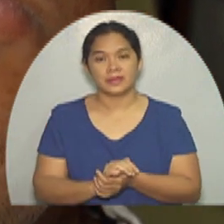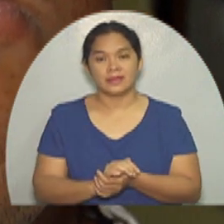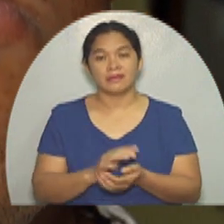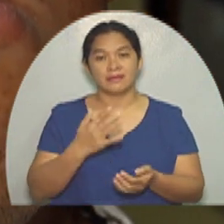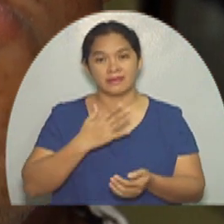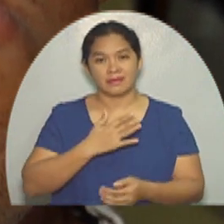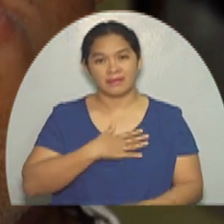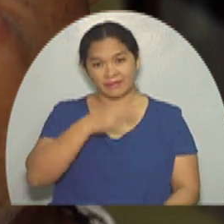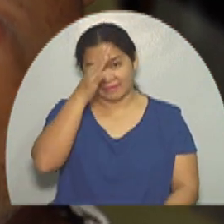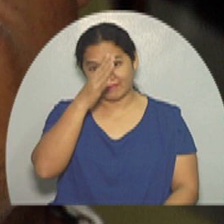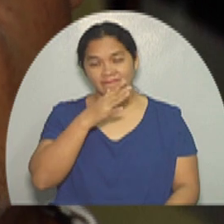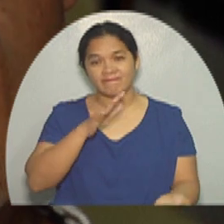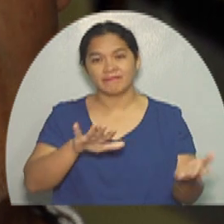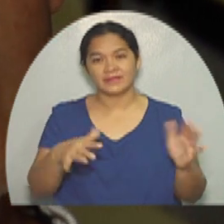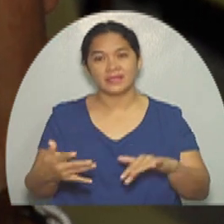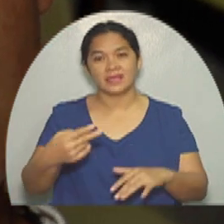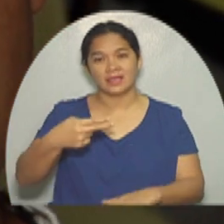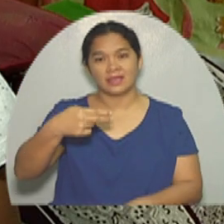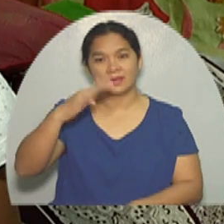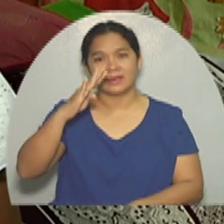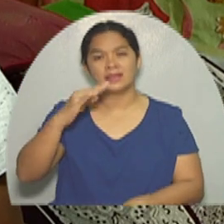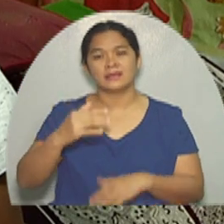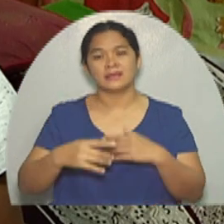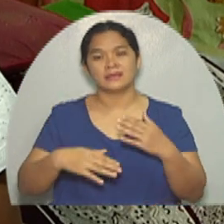My parents died of high blood pressure, dying a year apart.